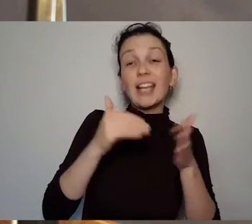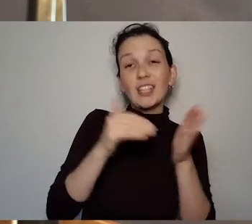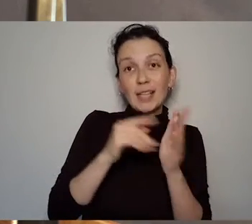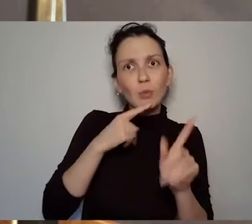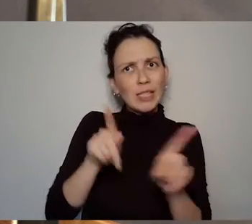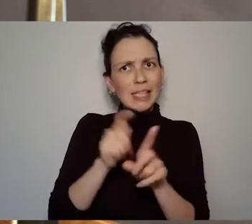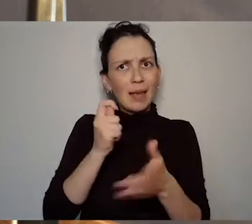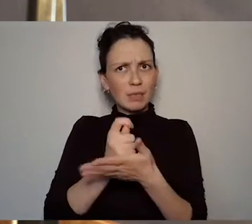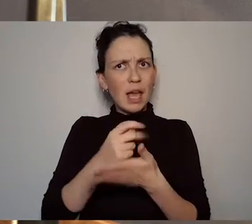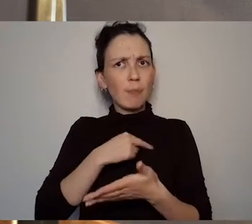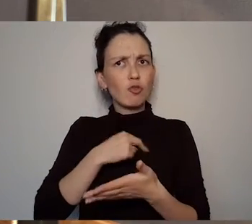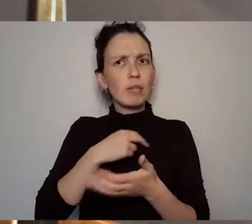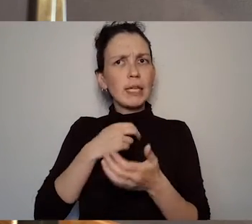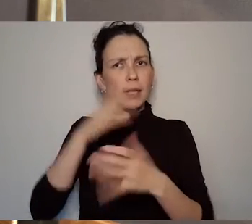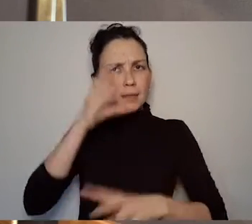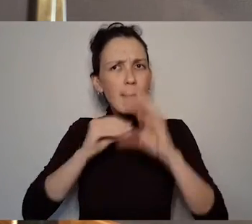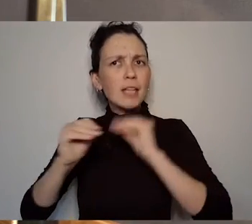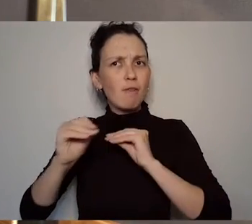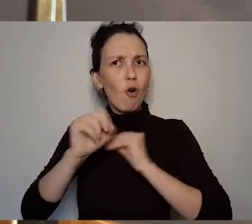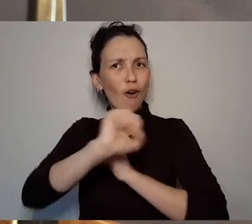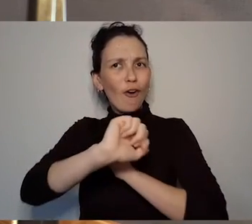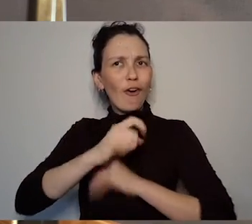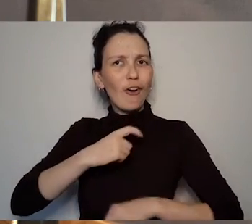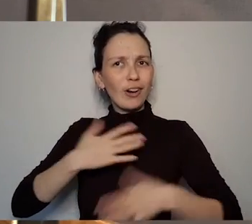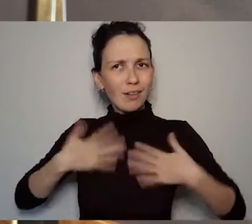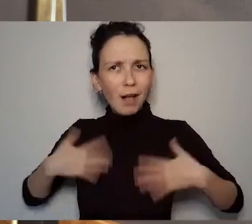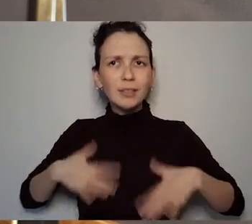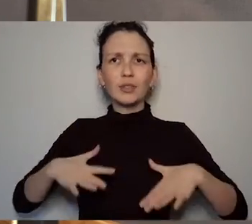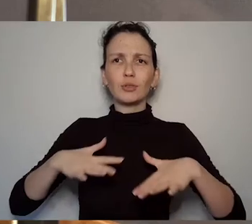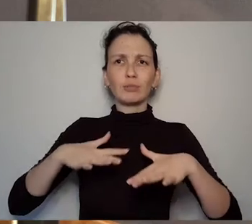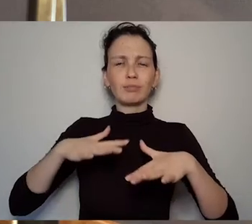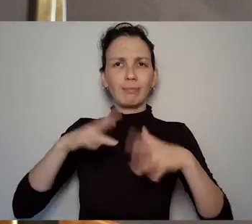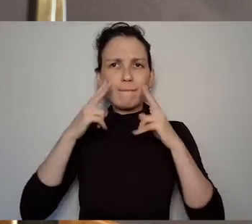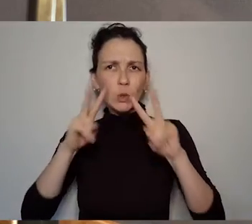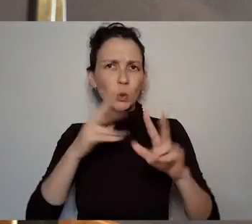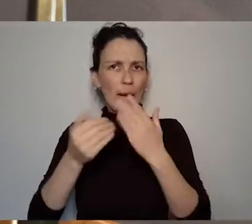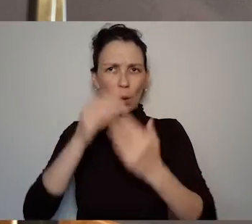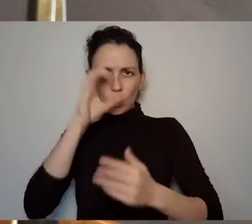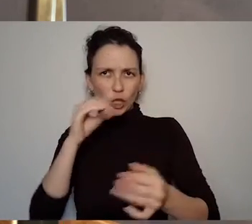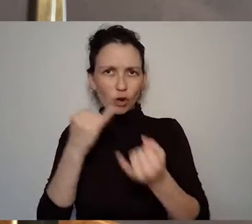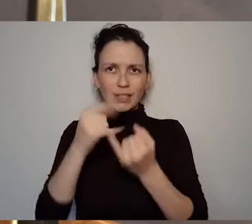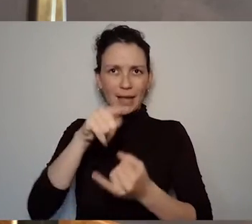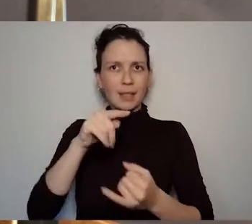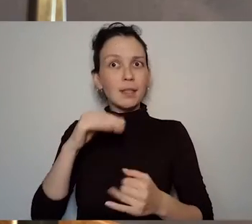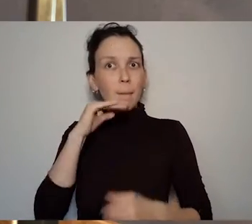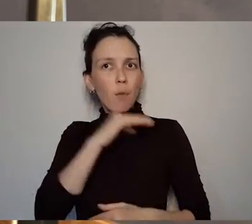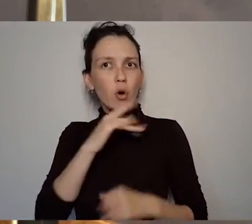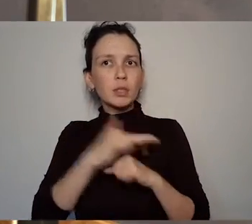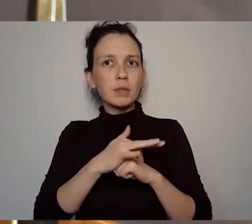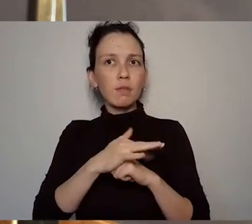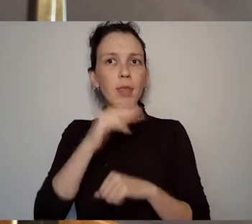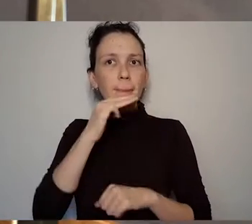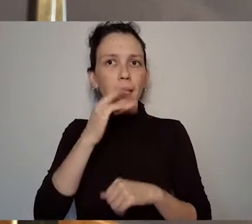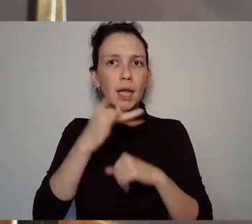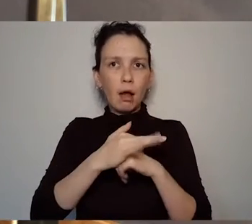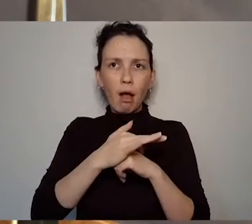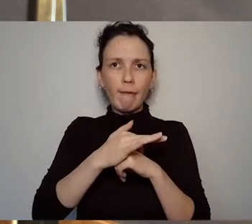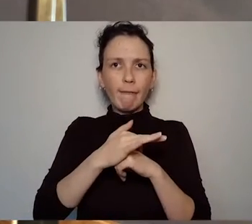and so we have a very visual, I suppose, presentation of the plays already written in before you know